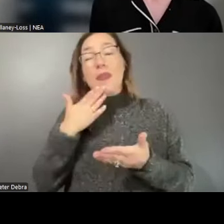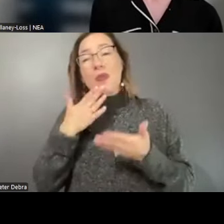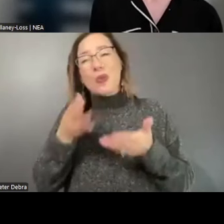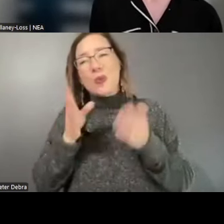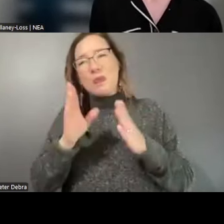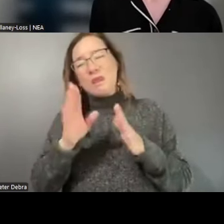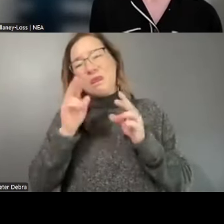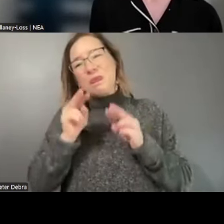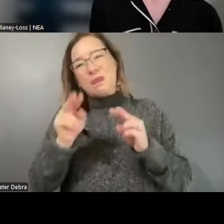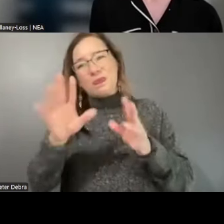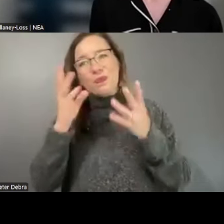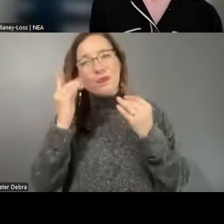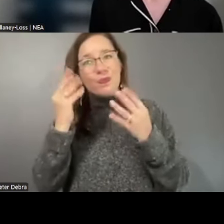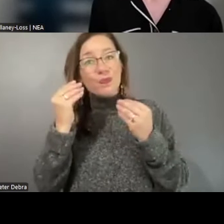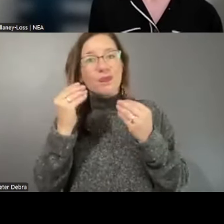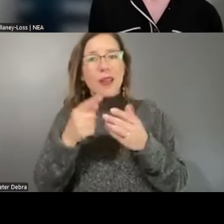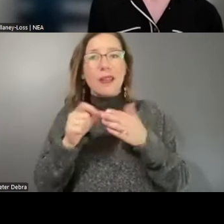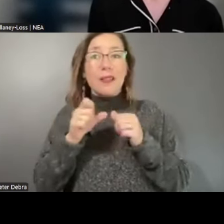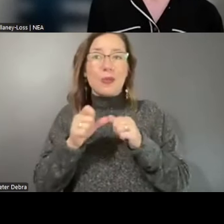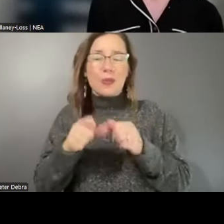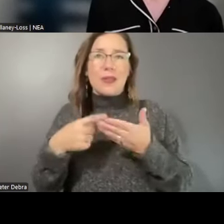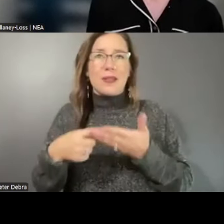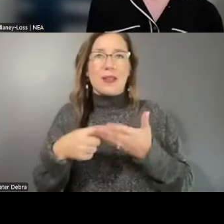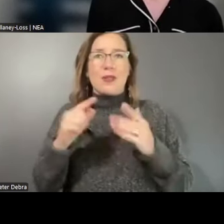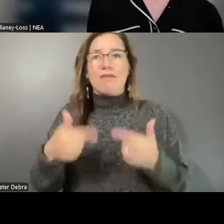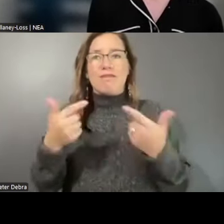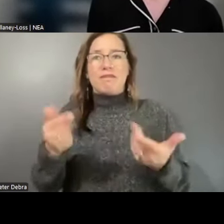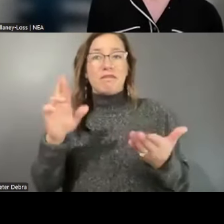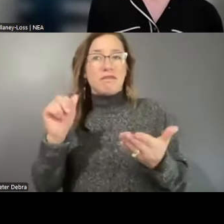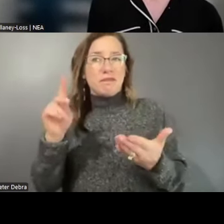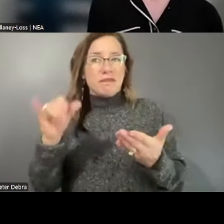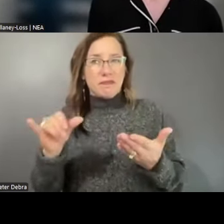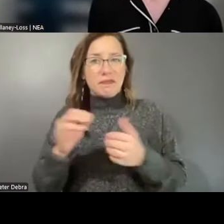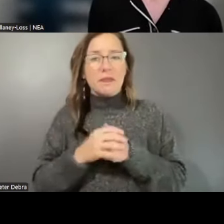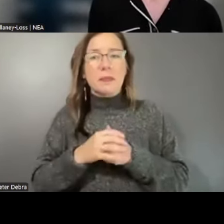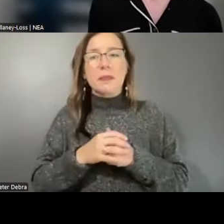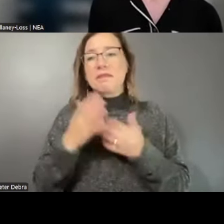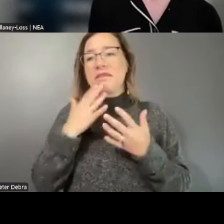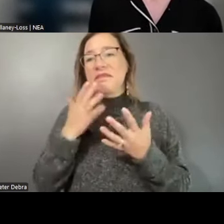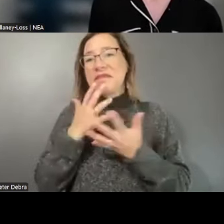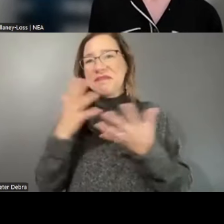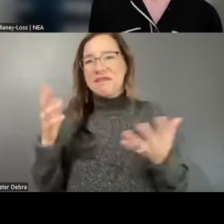and continued discussions, and I will turn it back to Randy. - Thank you so much, Dennis,